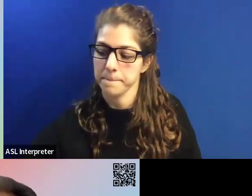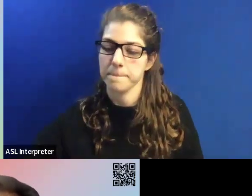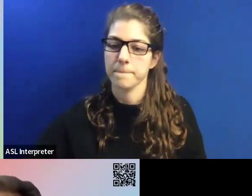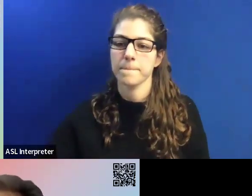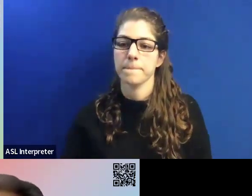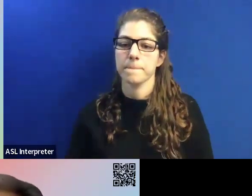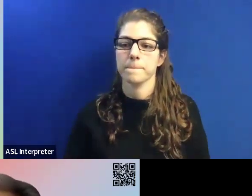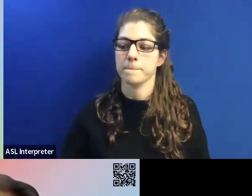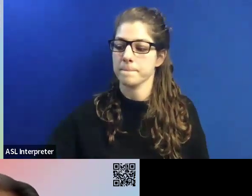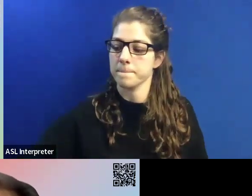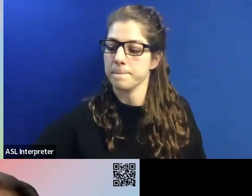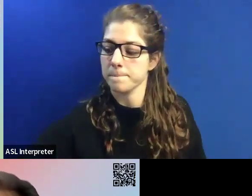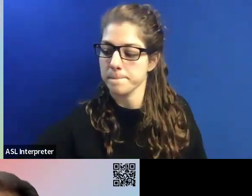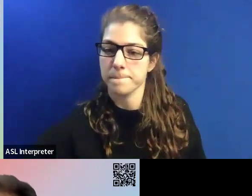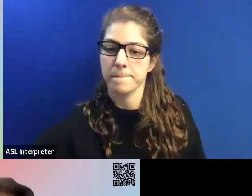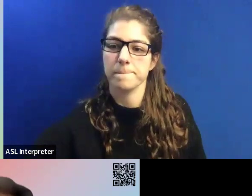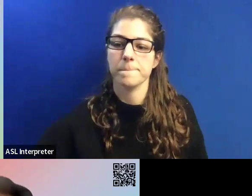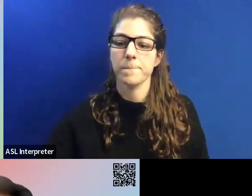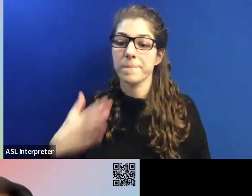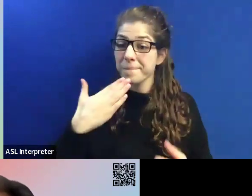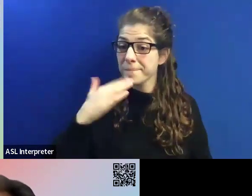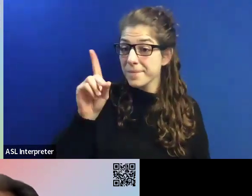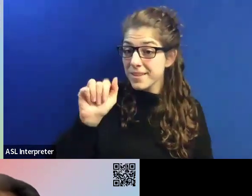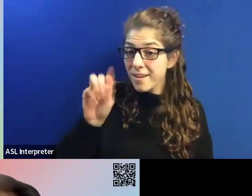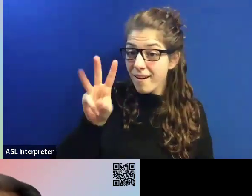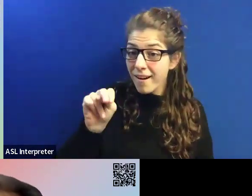Thank you, Dawn. And thank you everyone for being here.